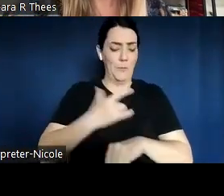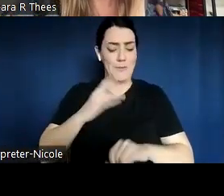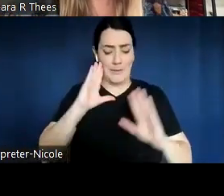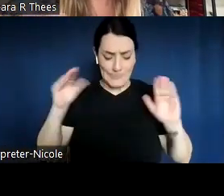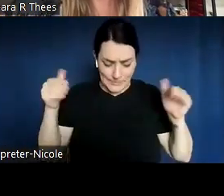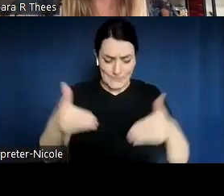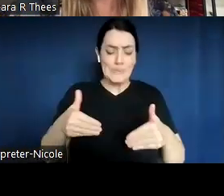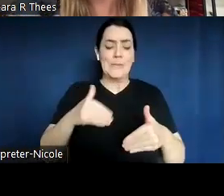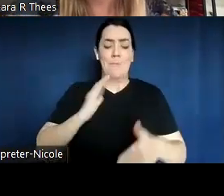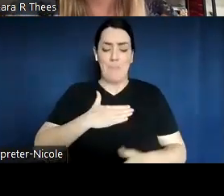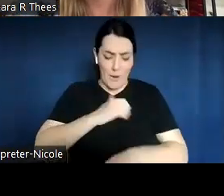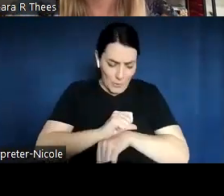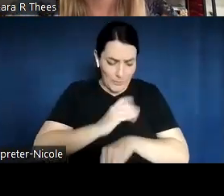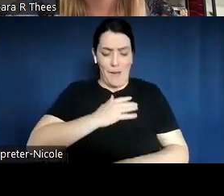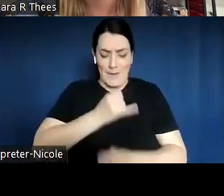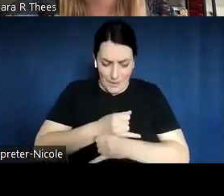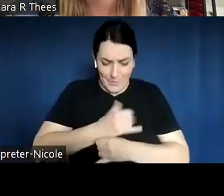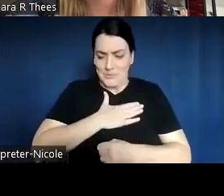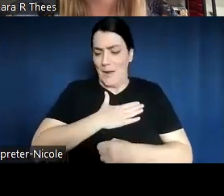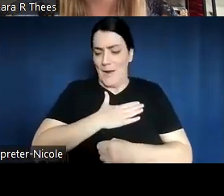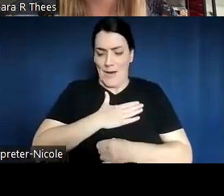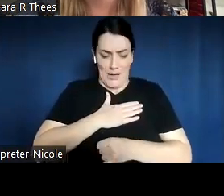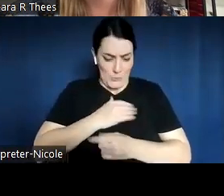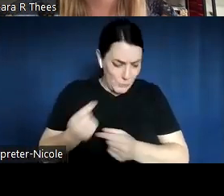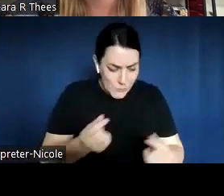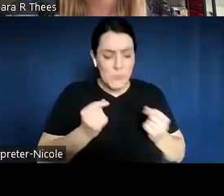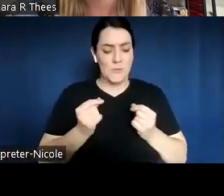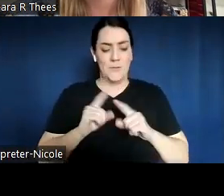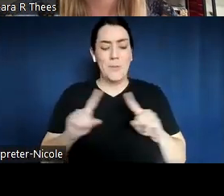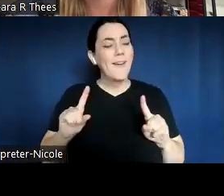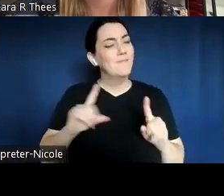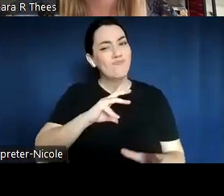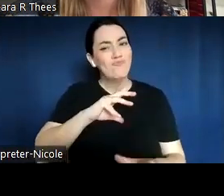But being part of the Colleague Connector, sort of like in this instance with Moira,